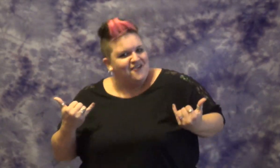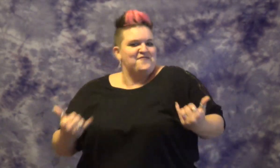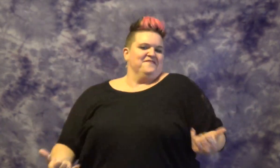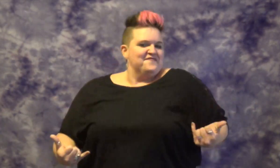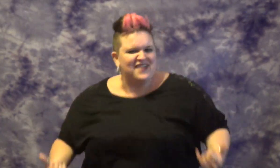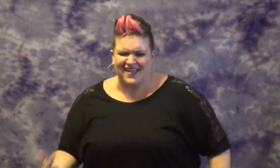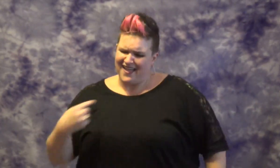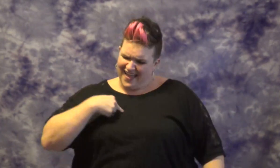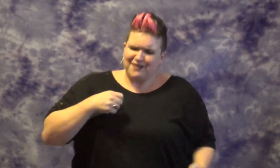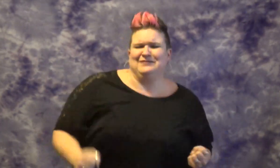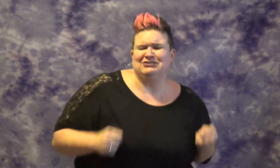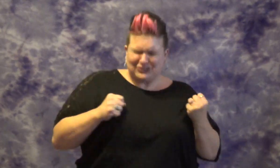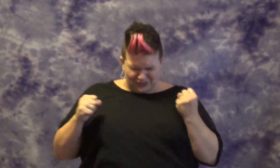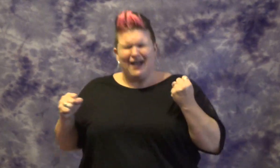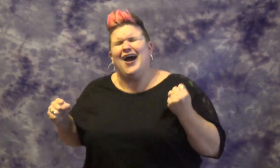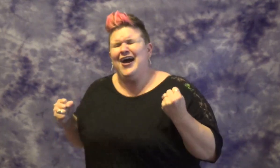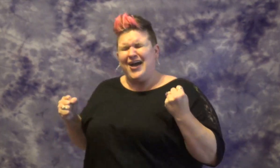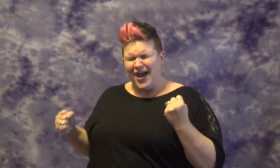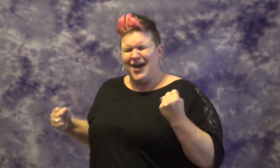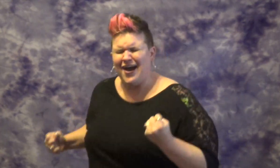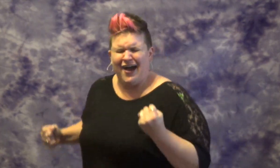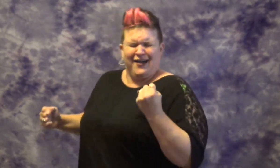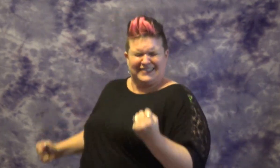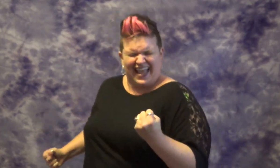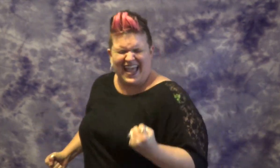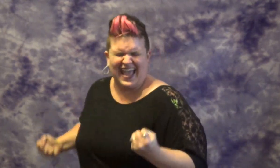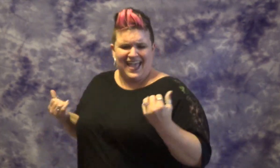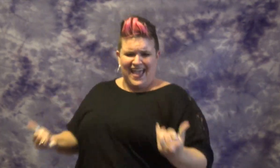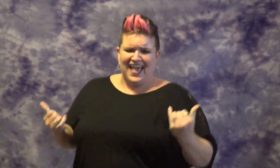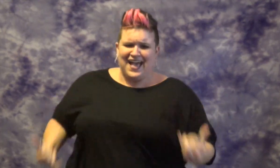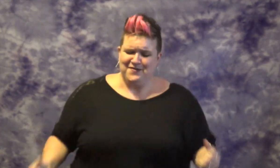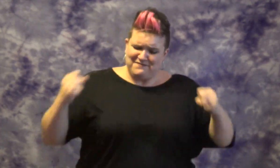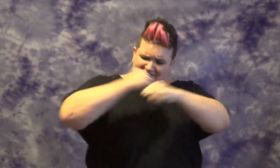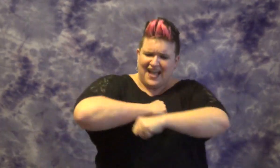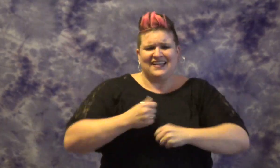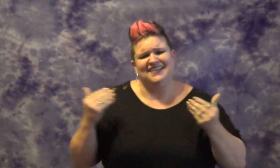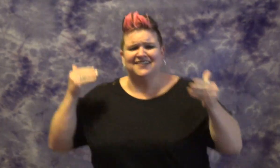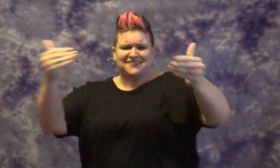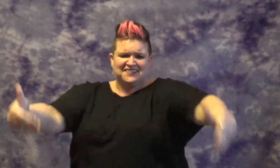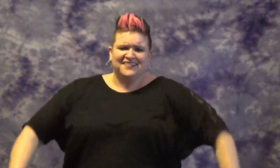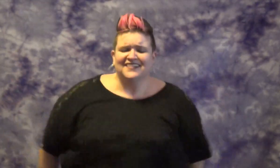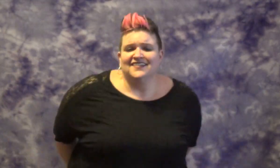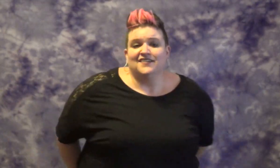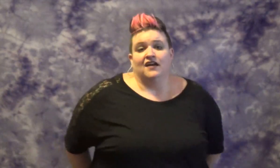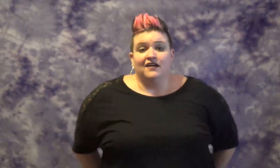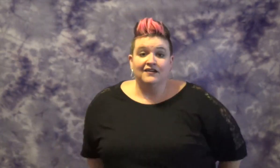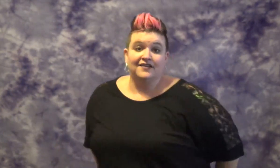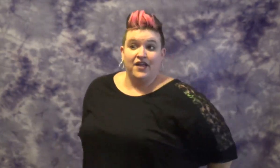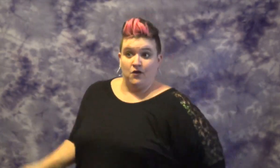NOW ME STRONG NOW FIGHT GO AHEAD